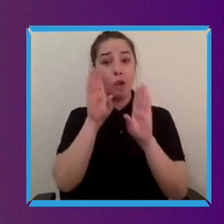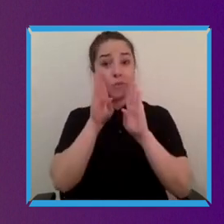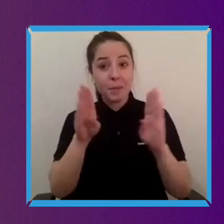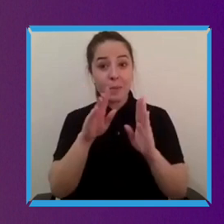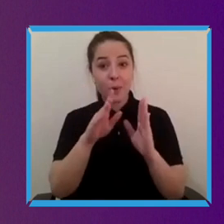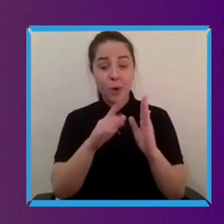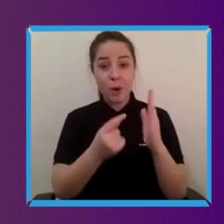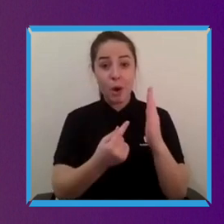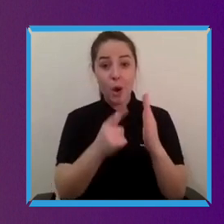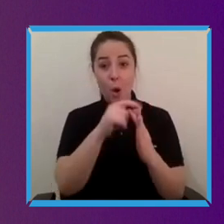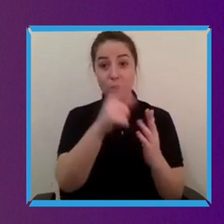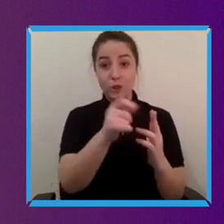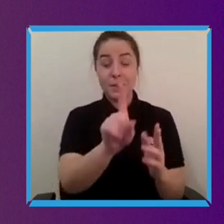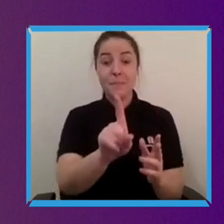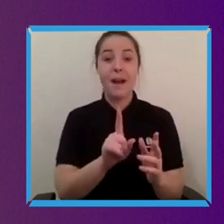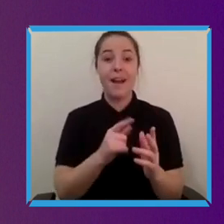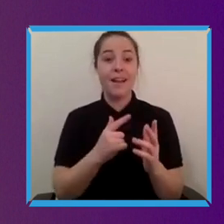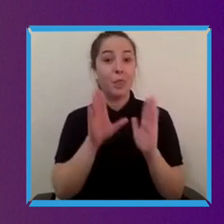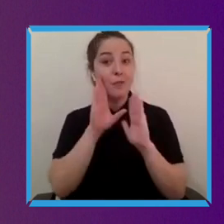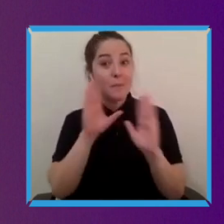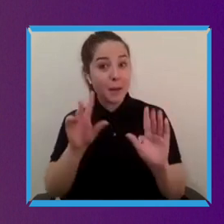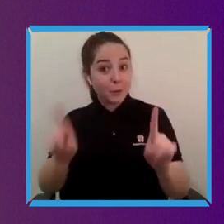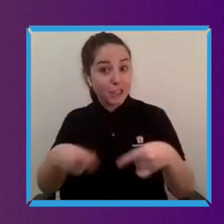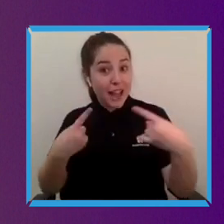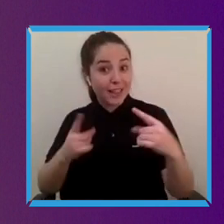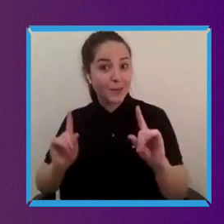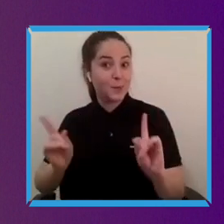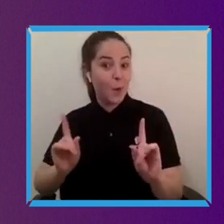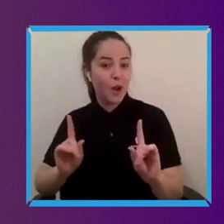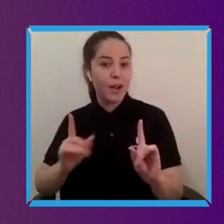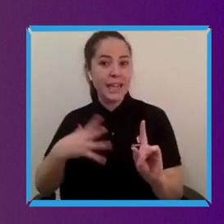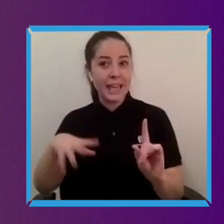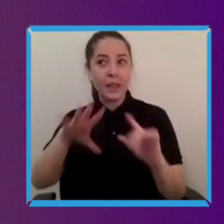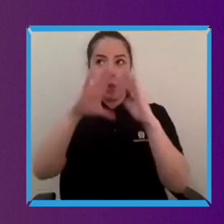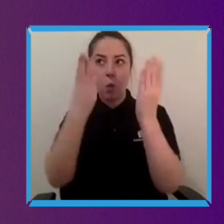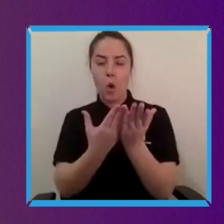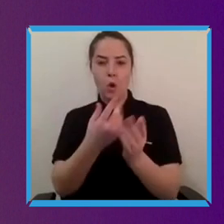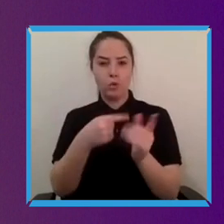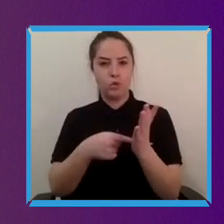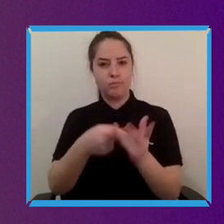to get the world to get the world to to think like this I think.